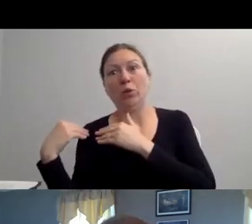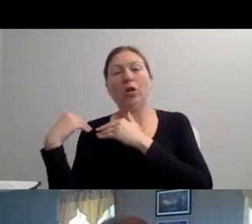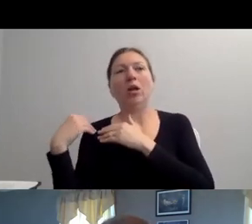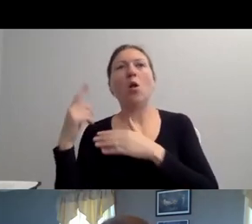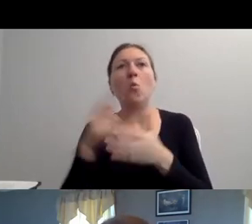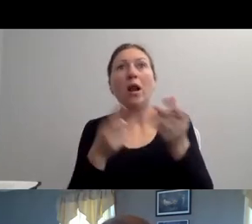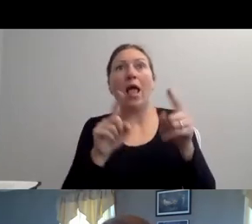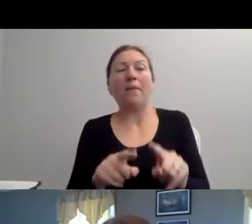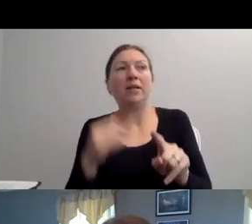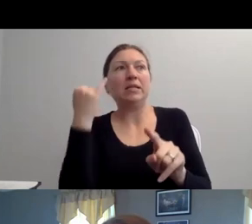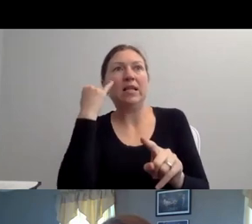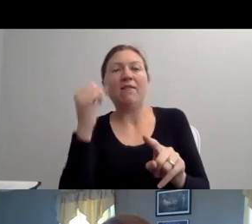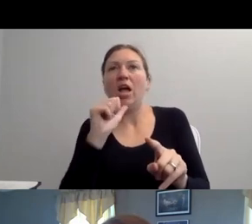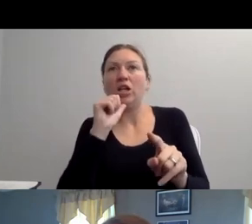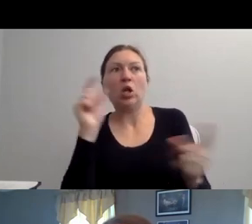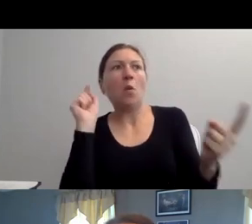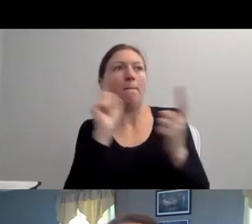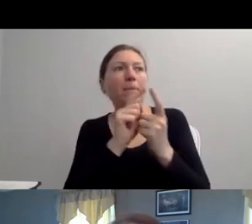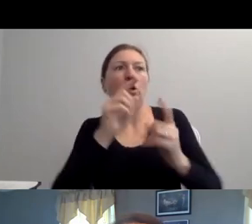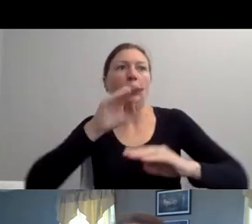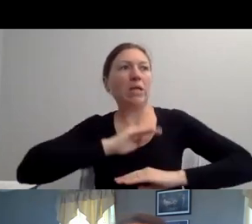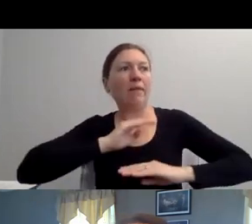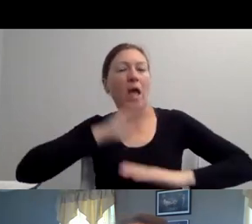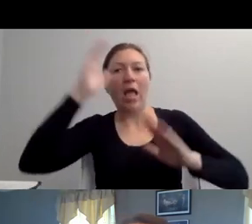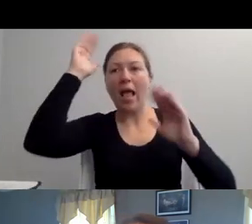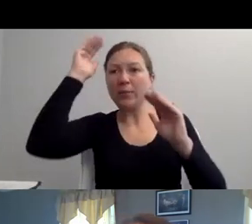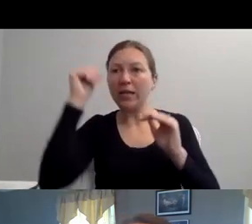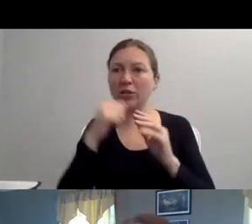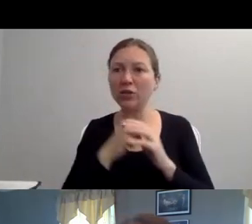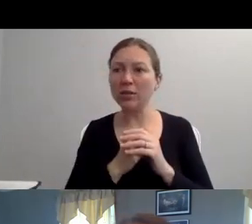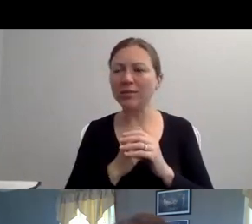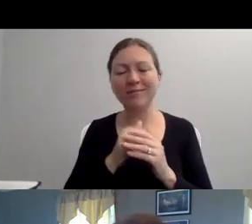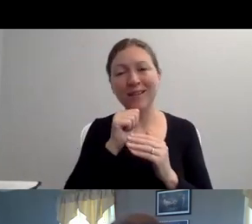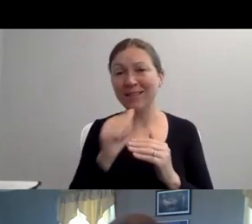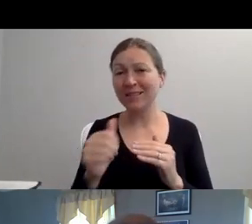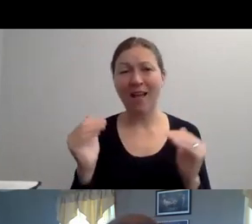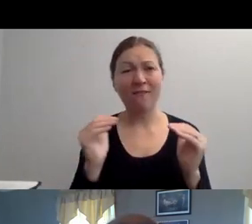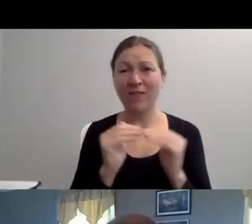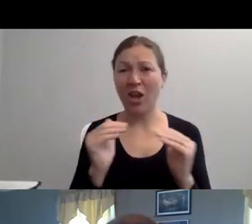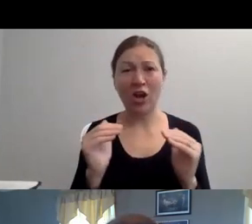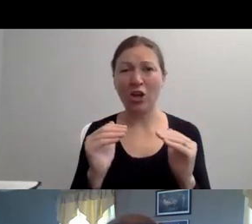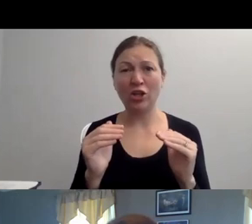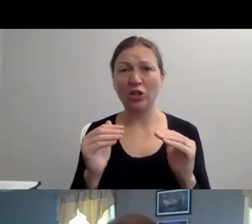I SEE A LOT OF PEOPLE ASKING ABOUT THE NATIONAL CENTER FOR DISABLED JOURNALISTS APA STYLE GUIDE."